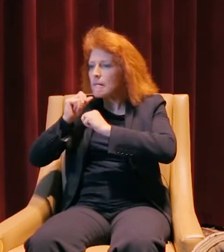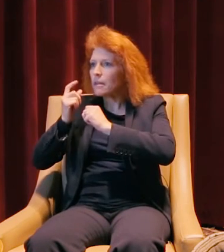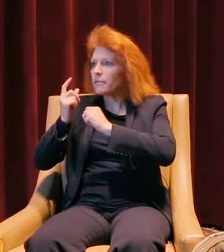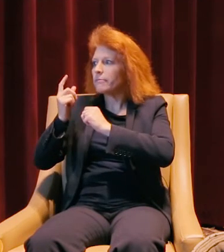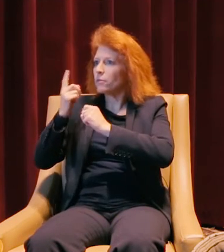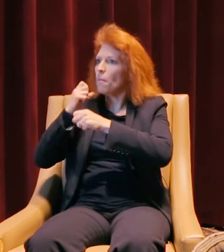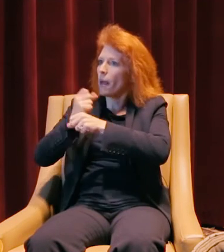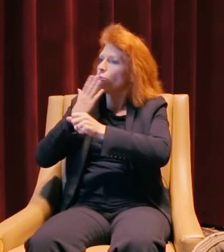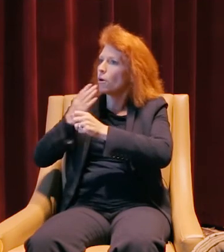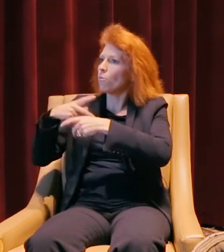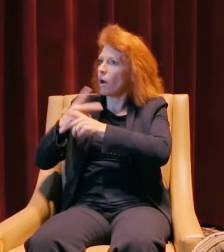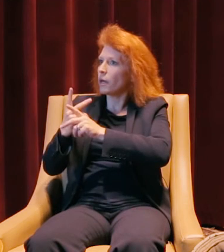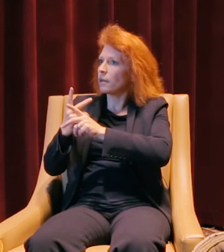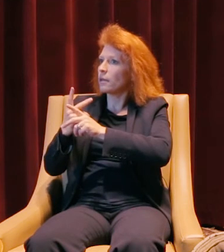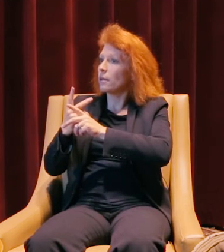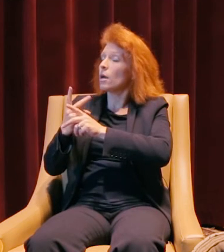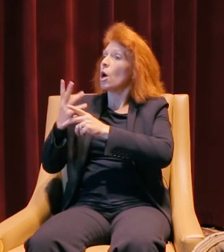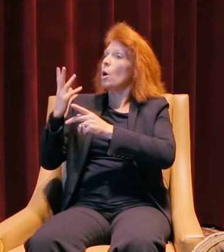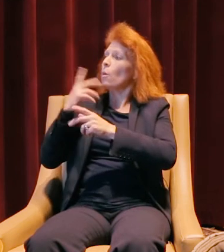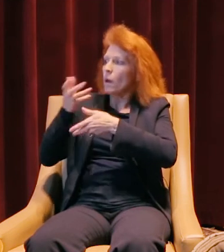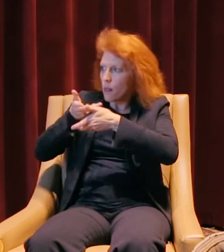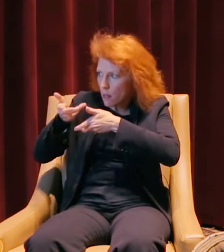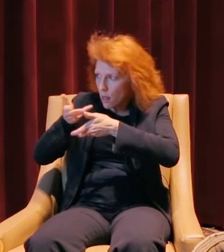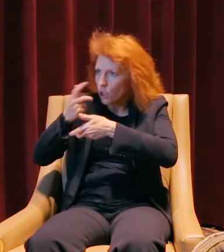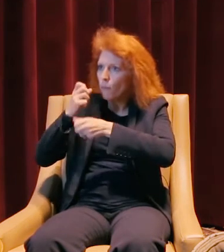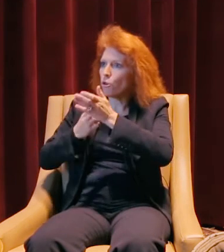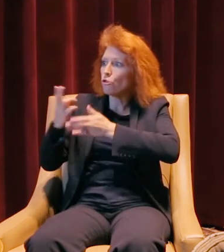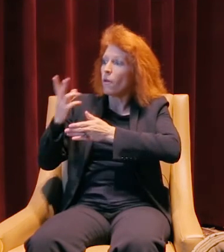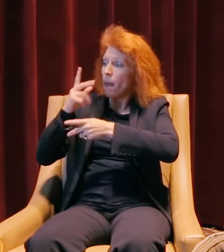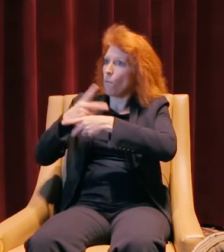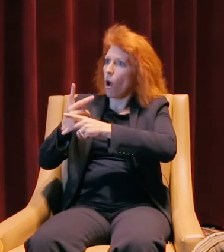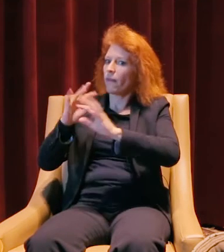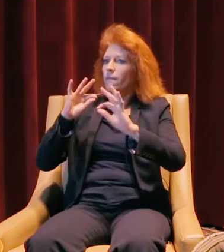and we're there to make sure that the end product is good for our customers.